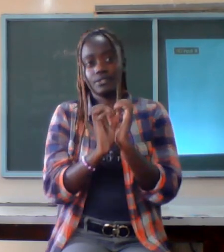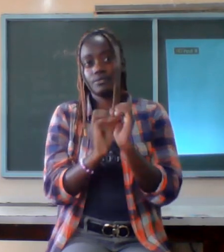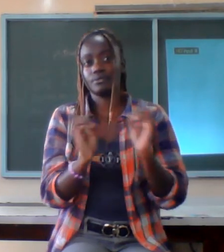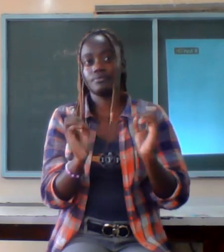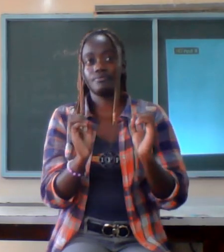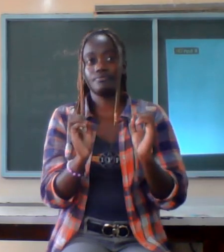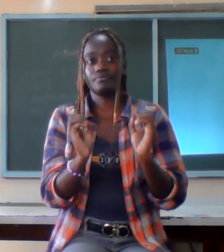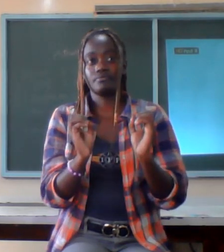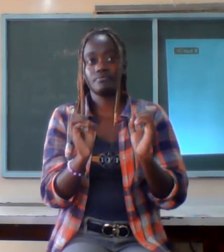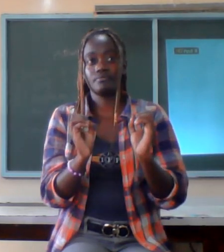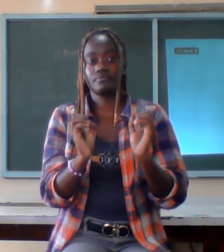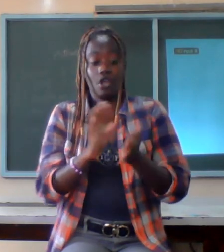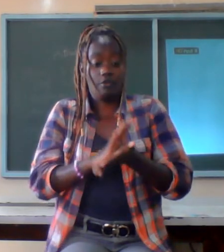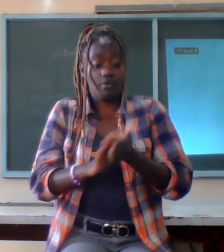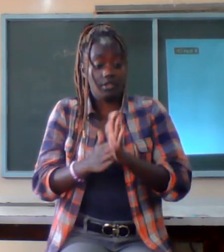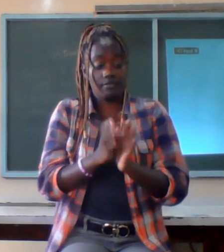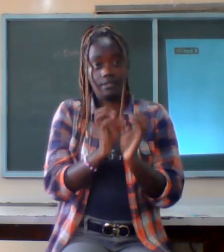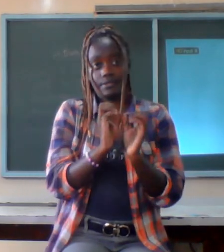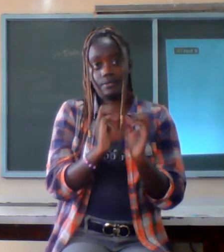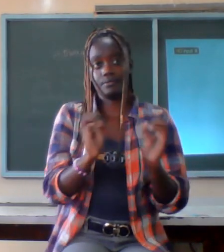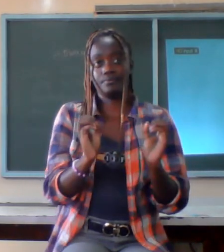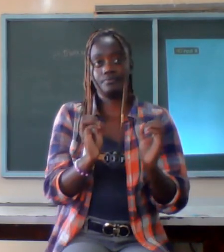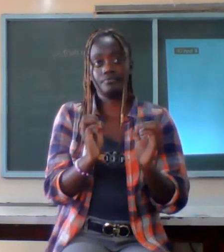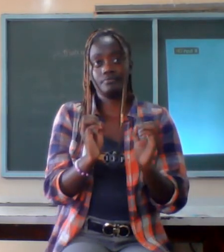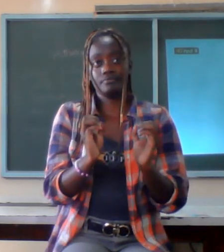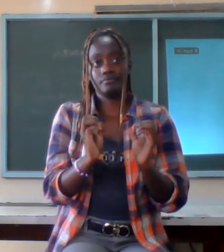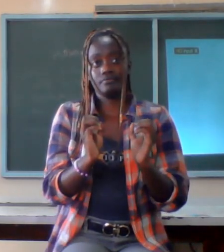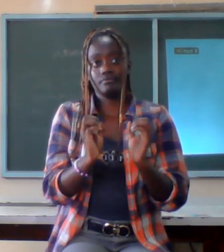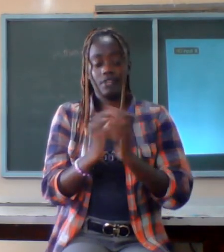unforgiveness by the partying friends